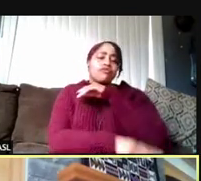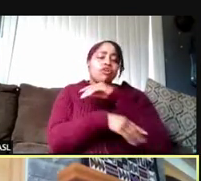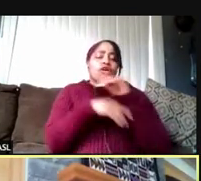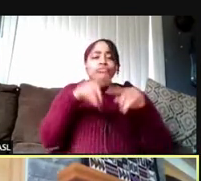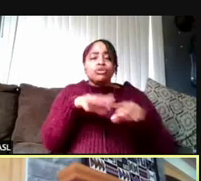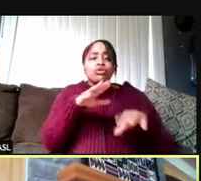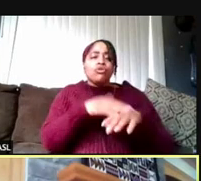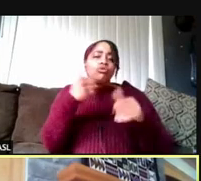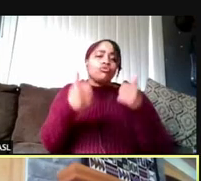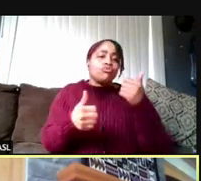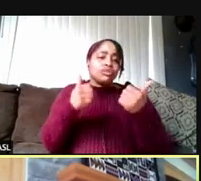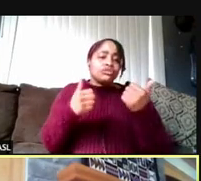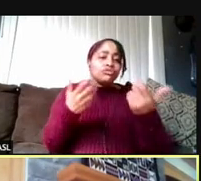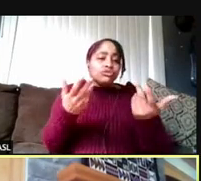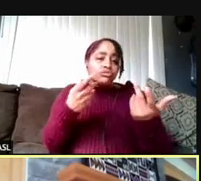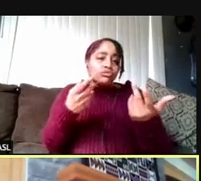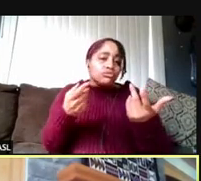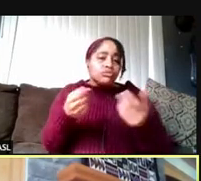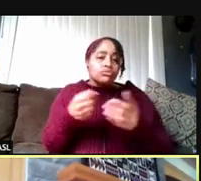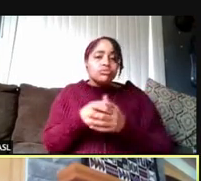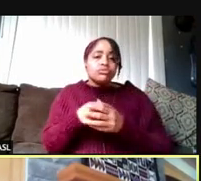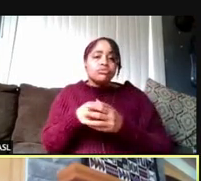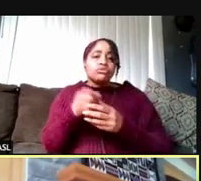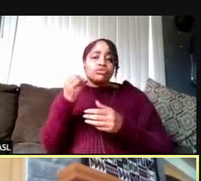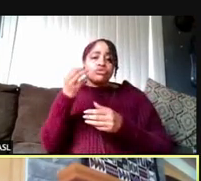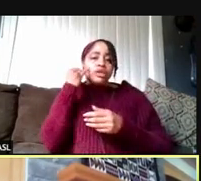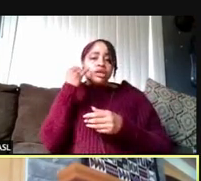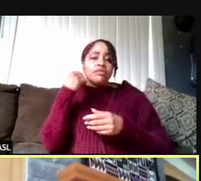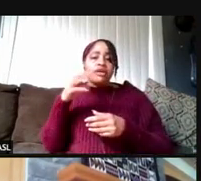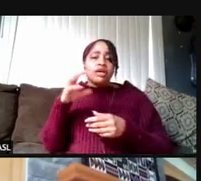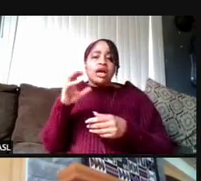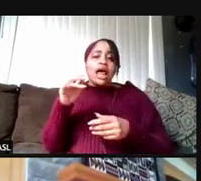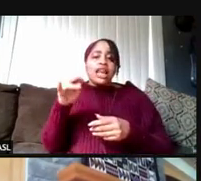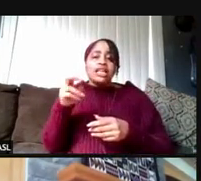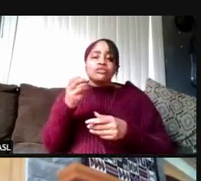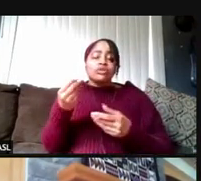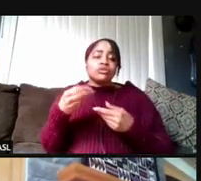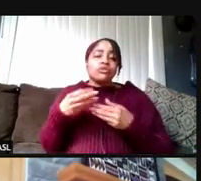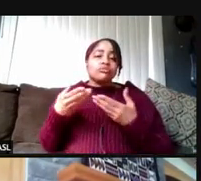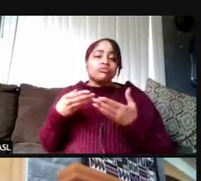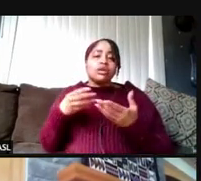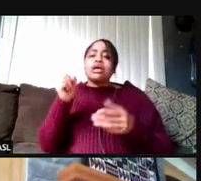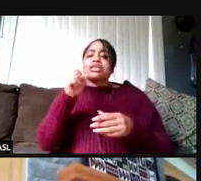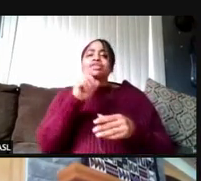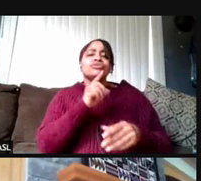So if Provost Collins wants to weigh in on that. Sure, sure, I'm happy to.